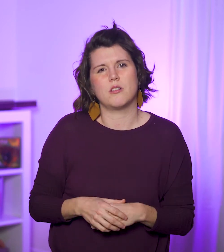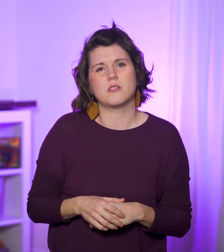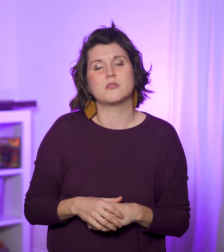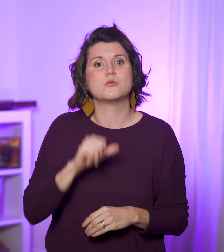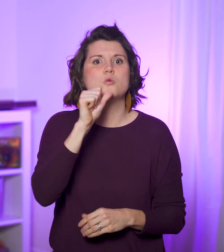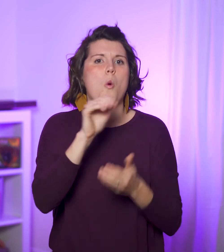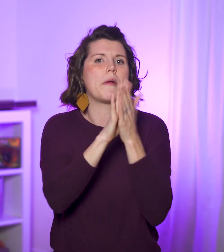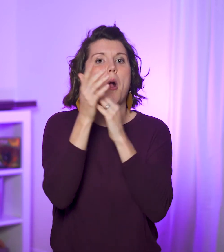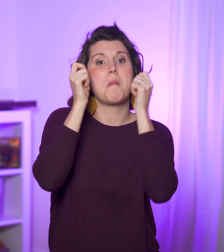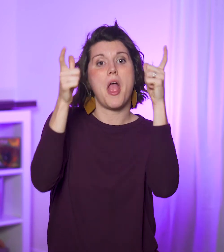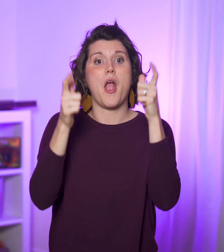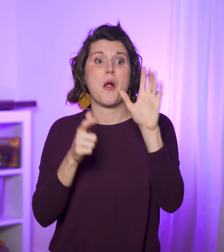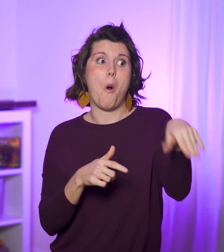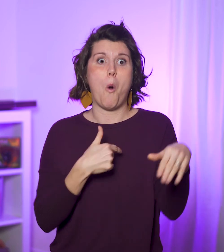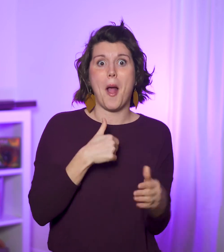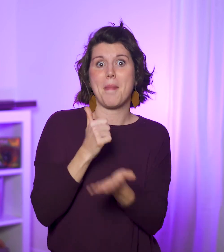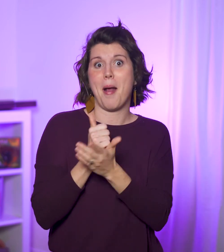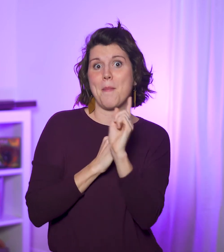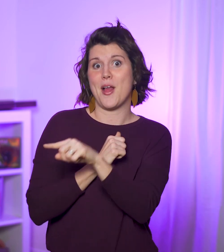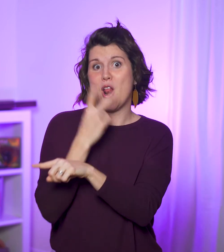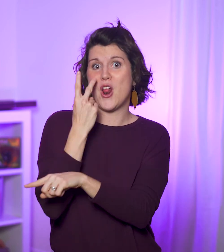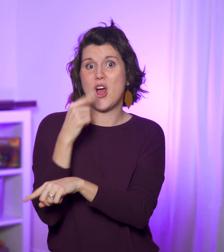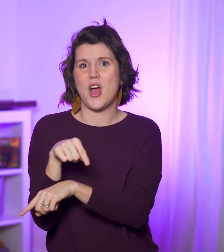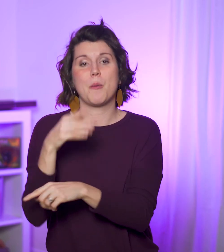Don’t become arrogant that you’re helping,